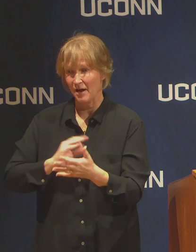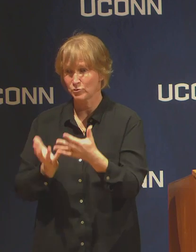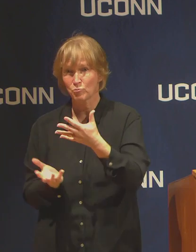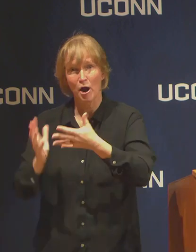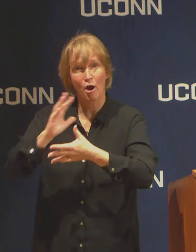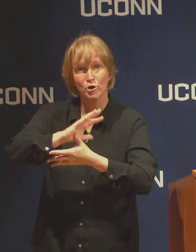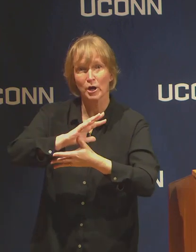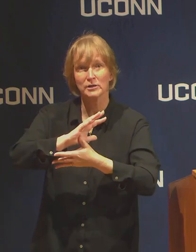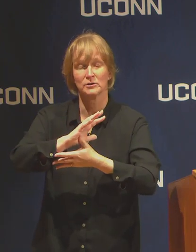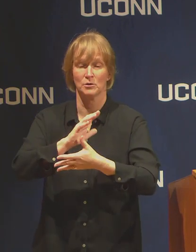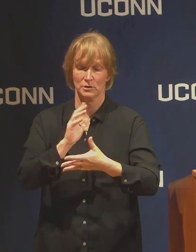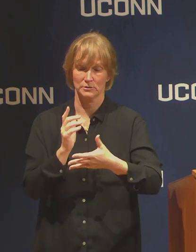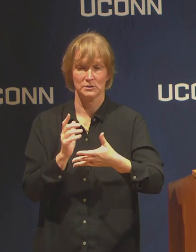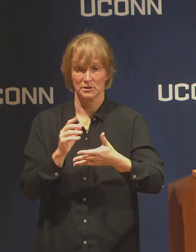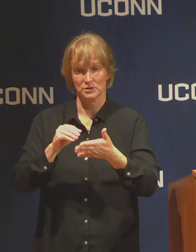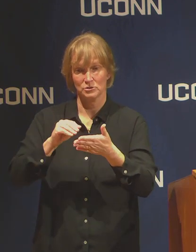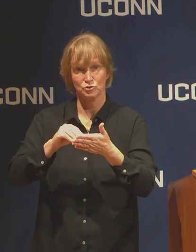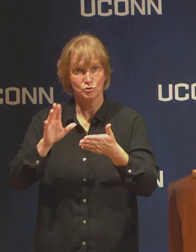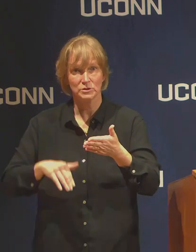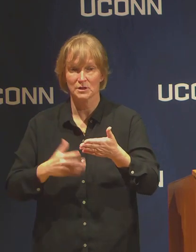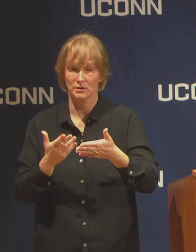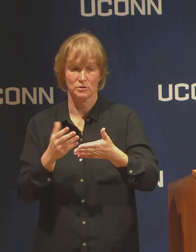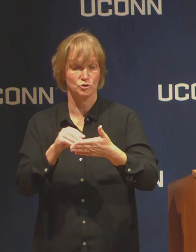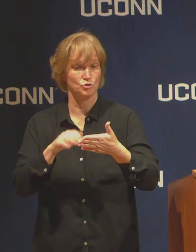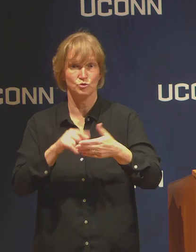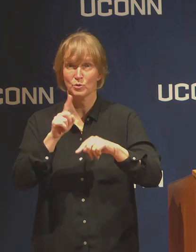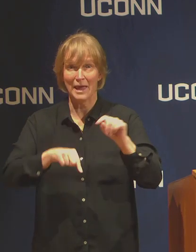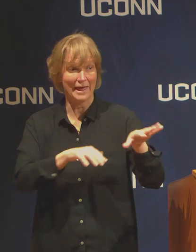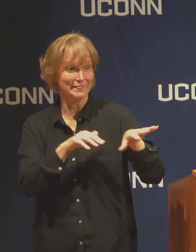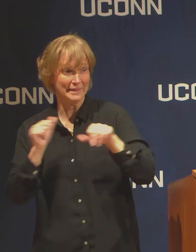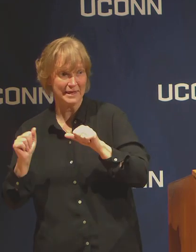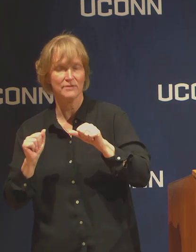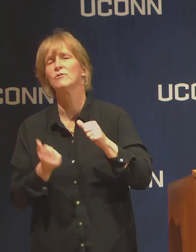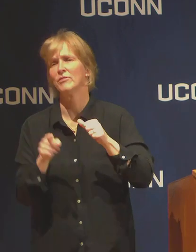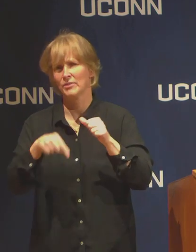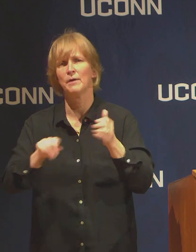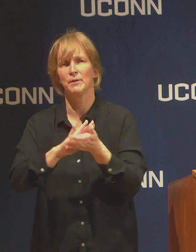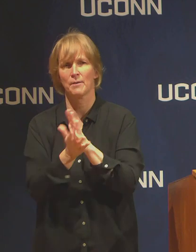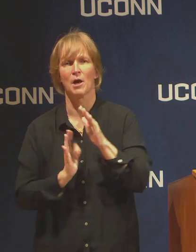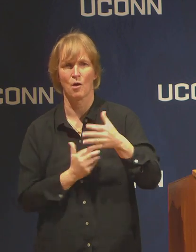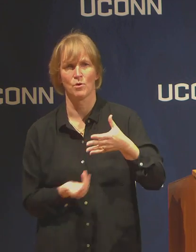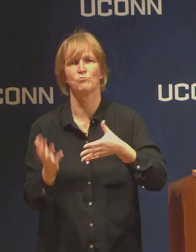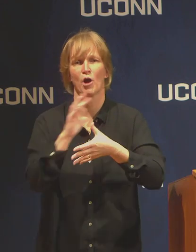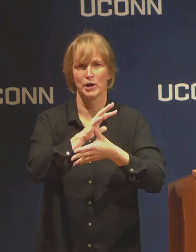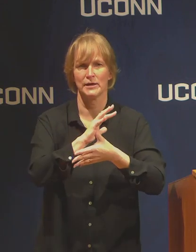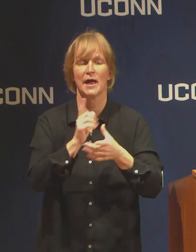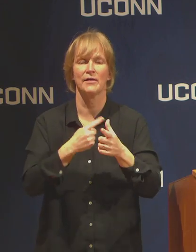for students who can't leave is priority and then arranging a safe move out process for everyone.